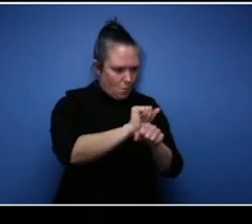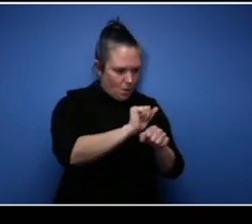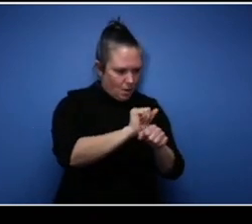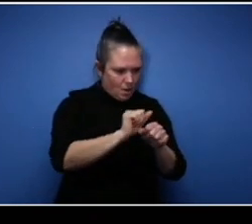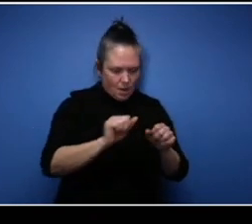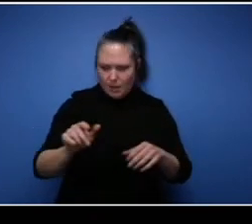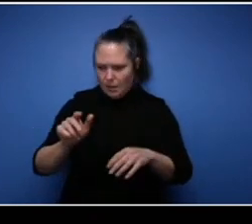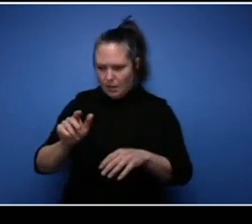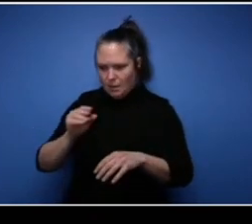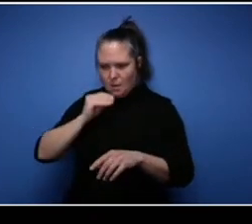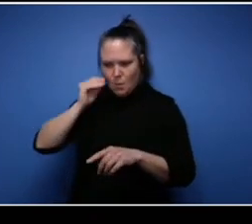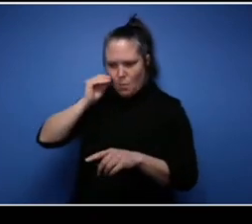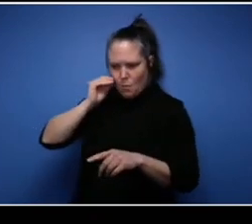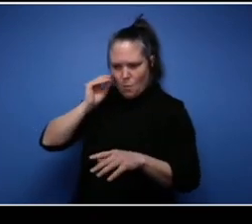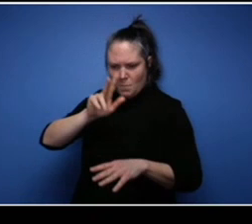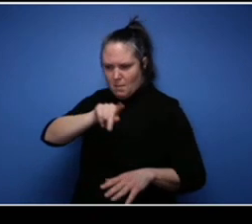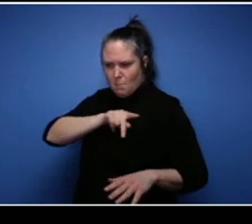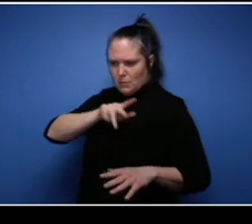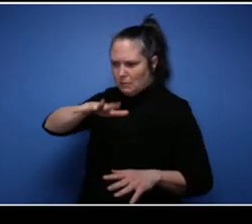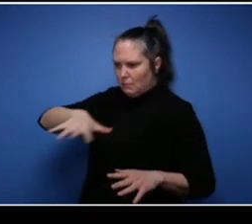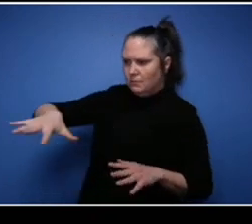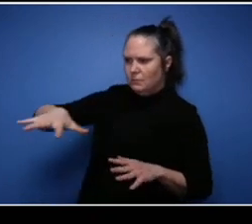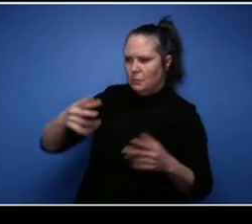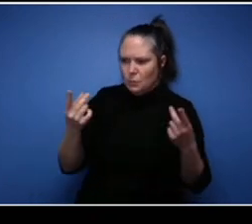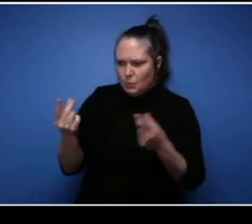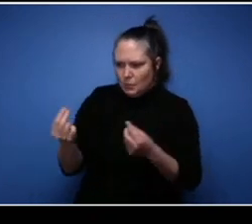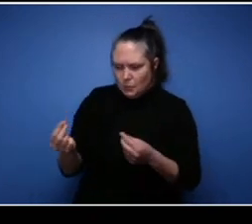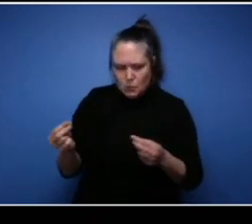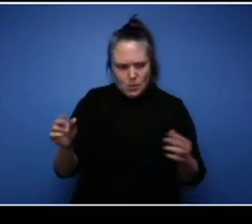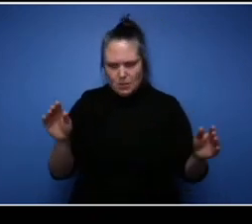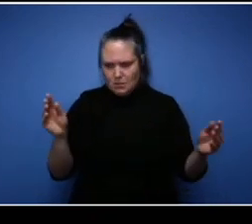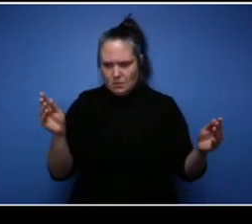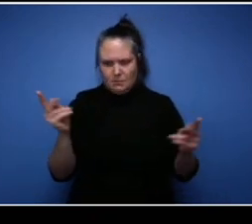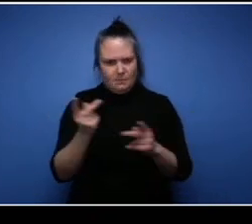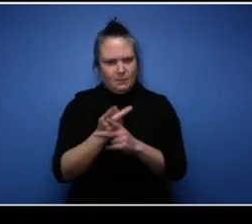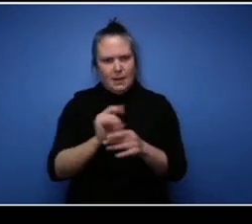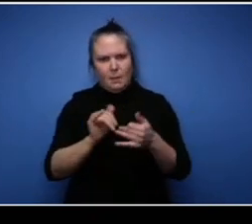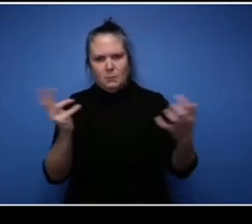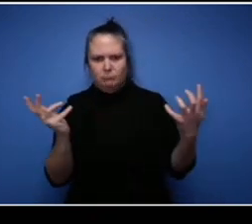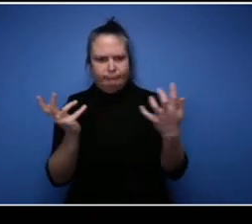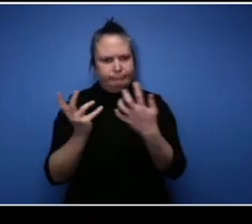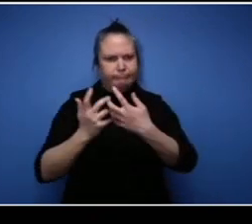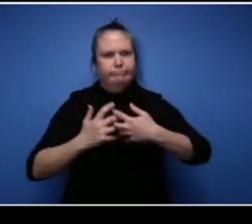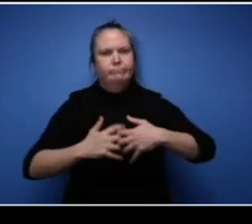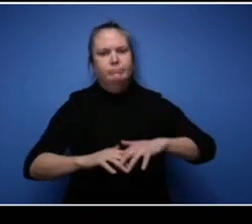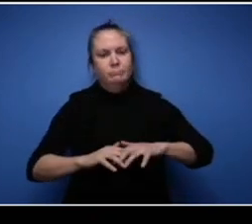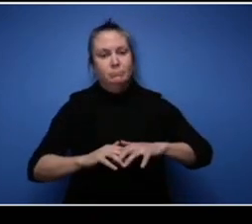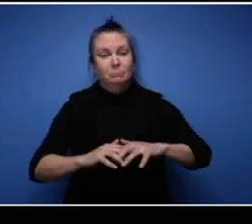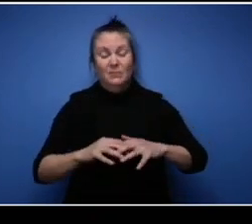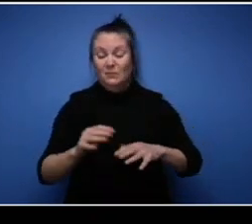doing personal. You know time management is so huge in business to make things run smoothly